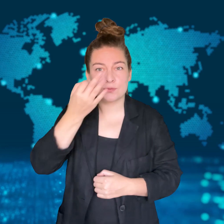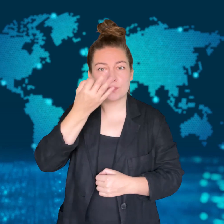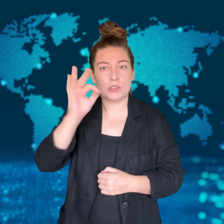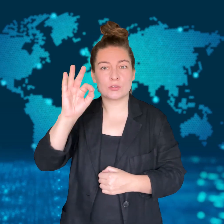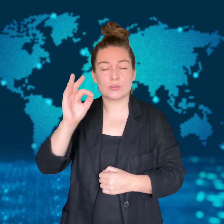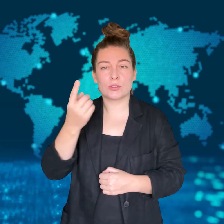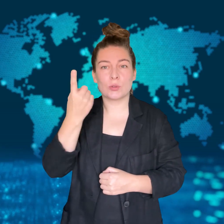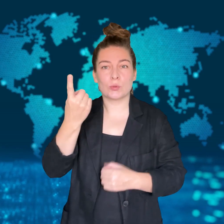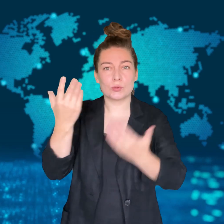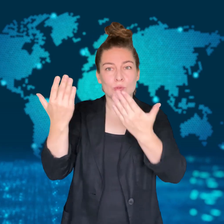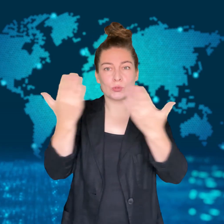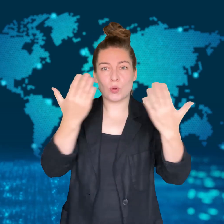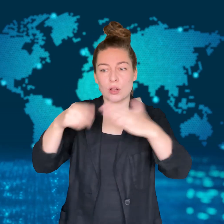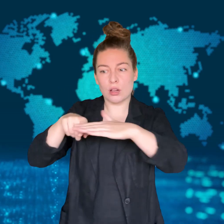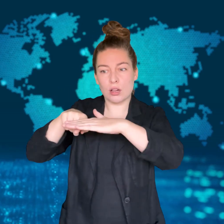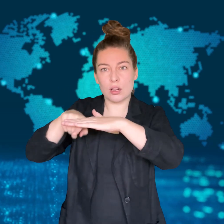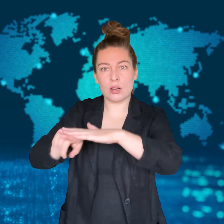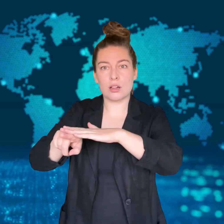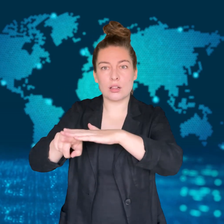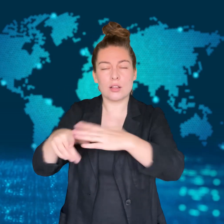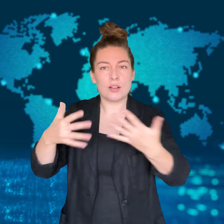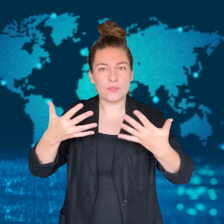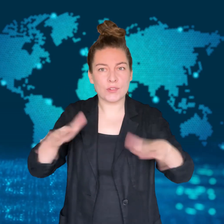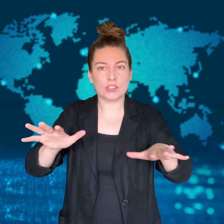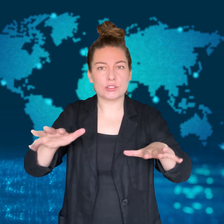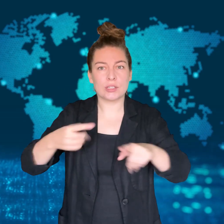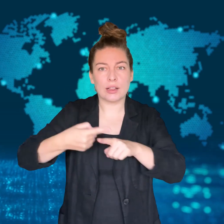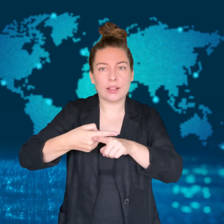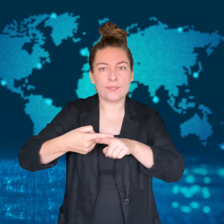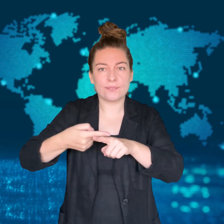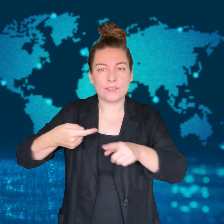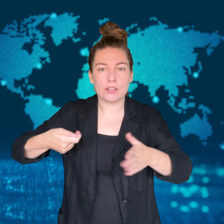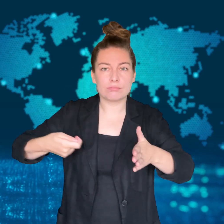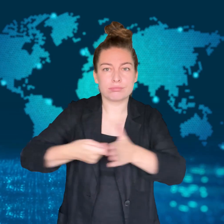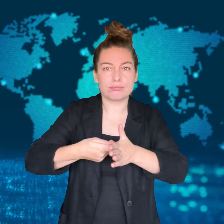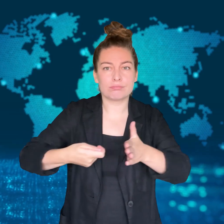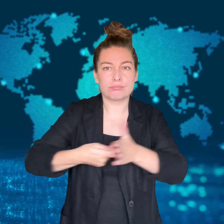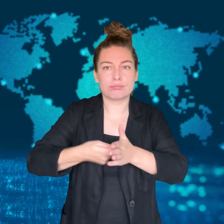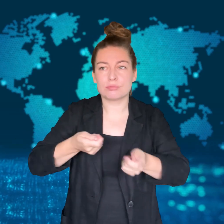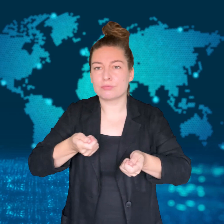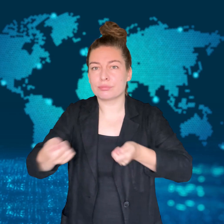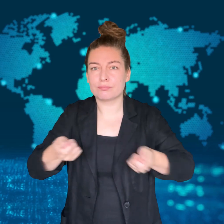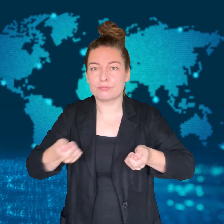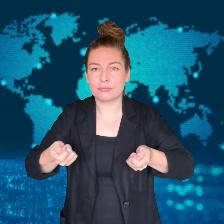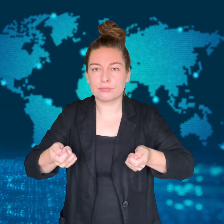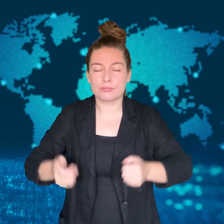School stabbing